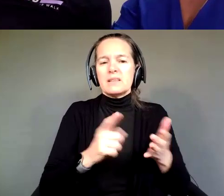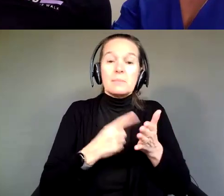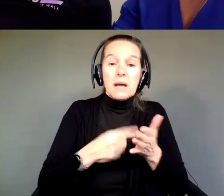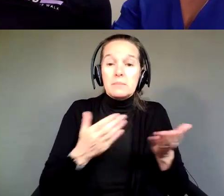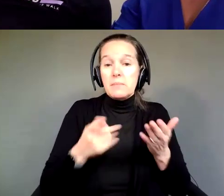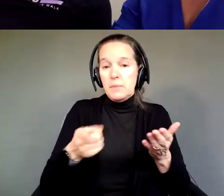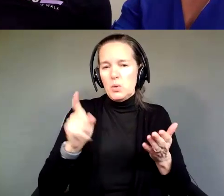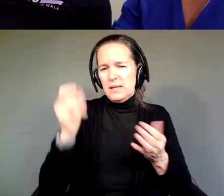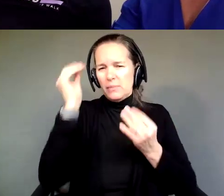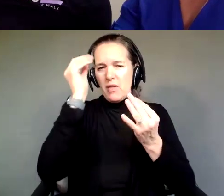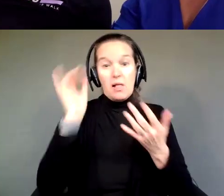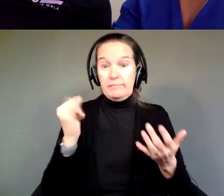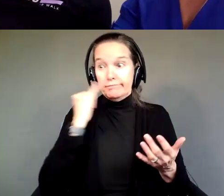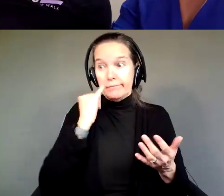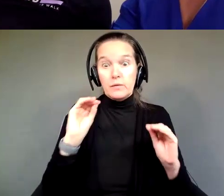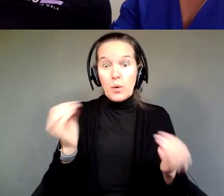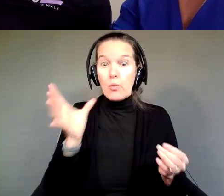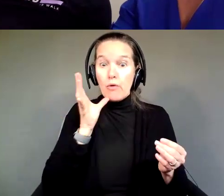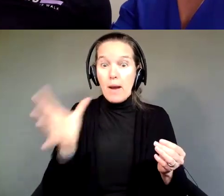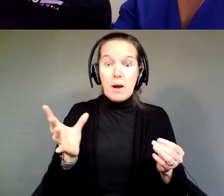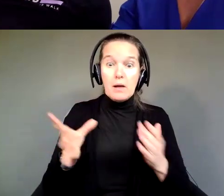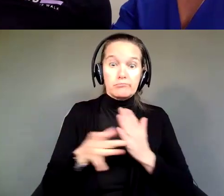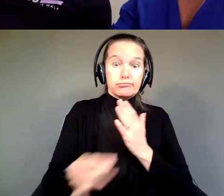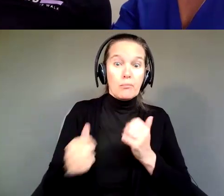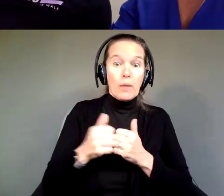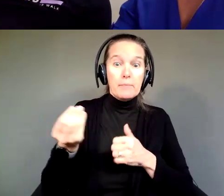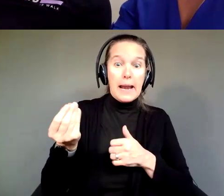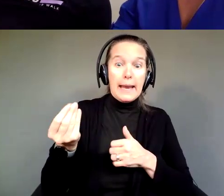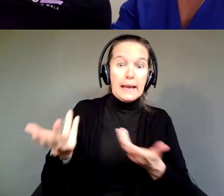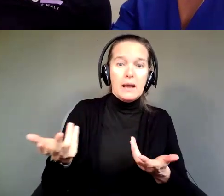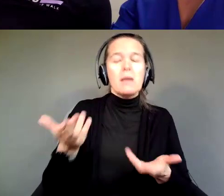If you don't have a grandmother that does finances, you know, maybe it's a friend from